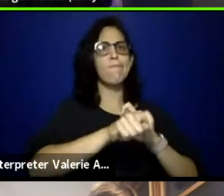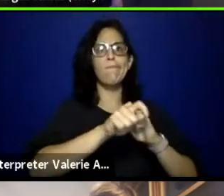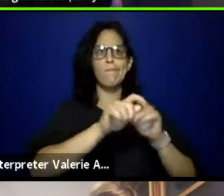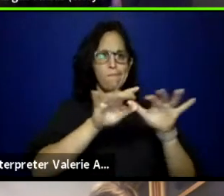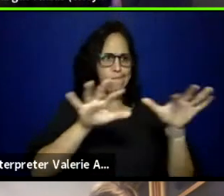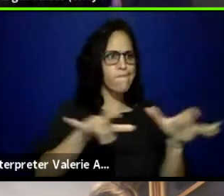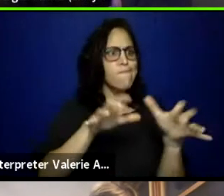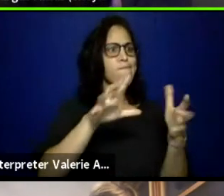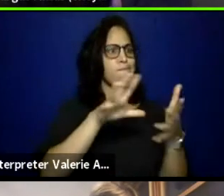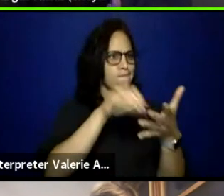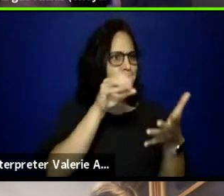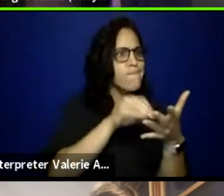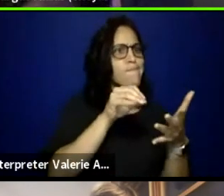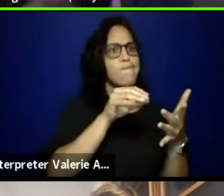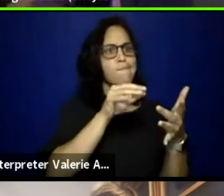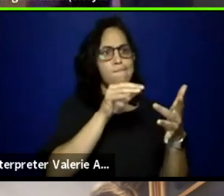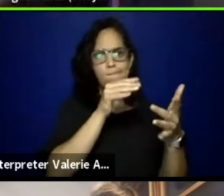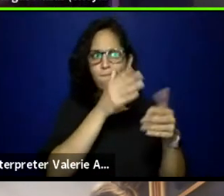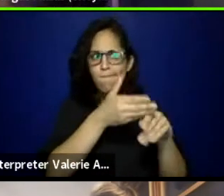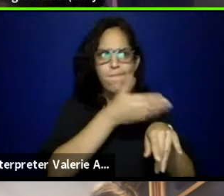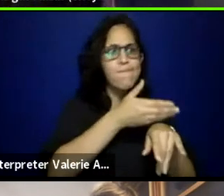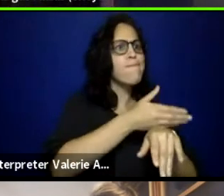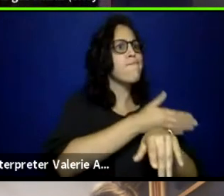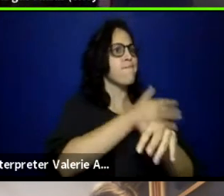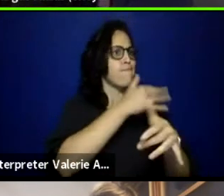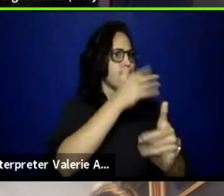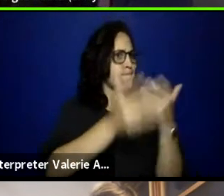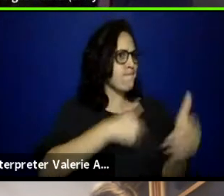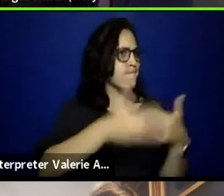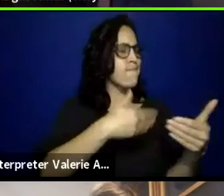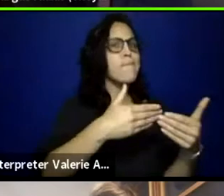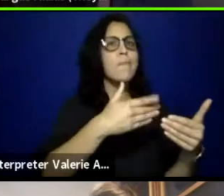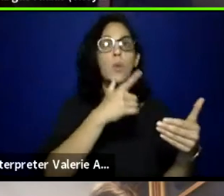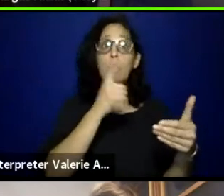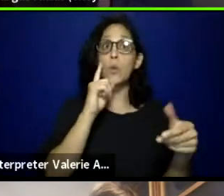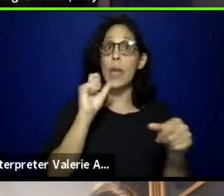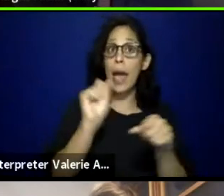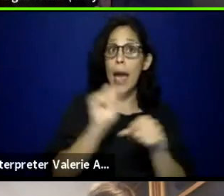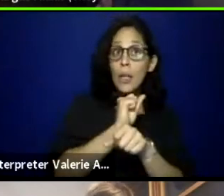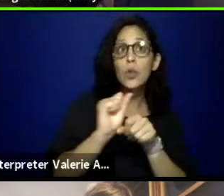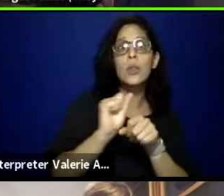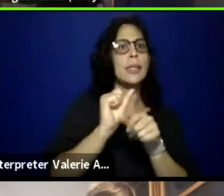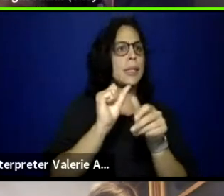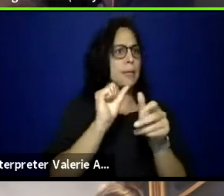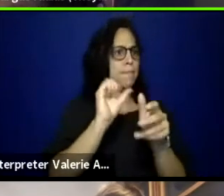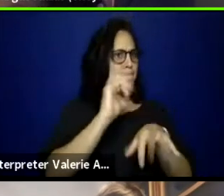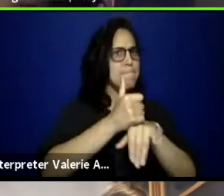For me, it's more of like, who's actually implementing things. Who's the one who is doing something